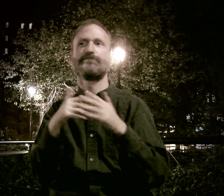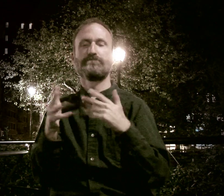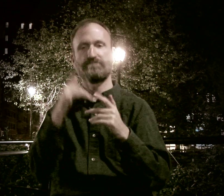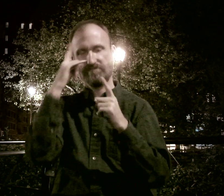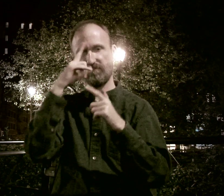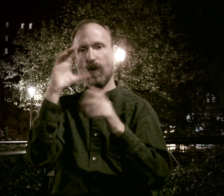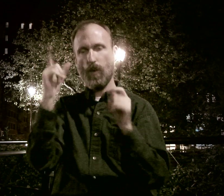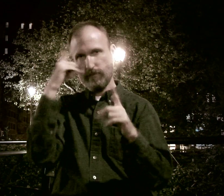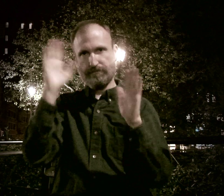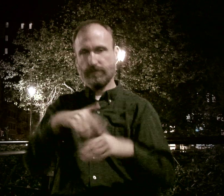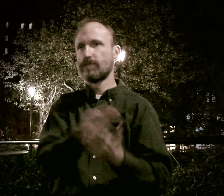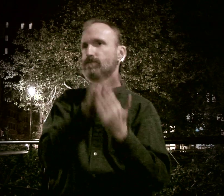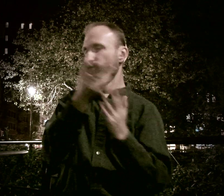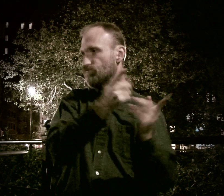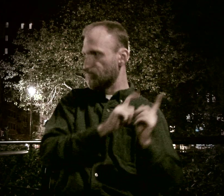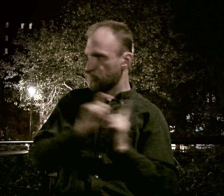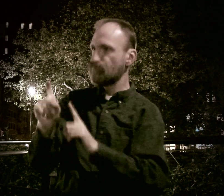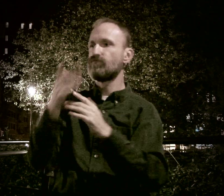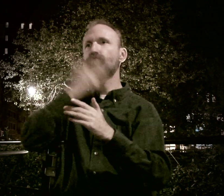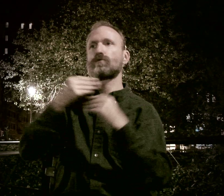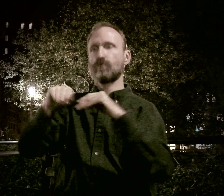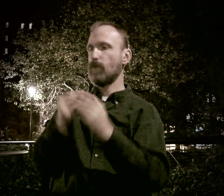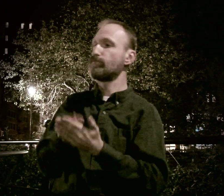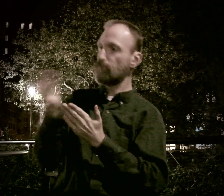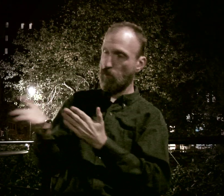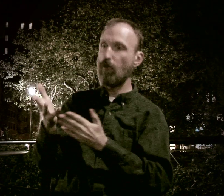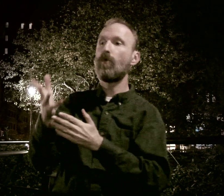So anyway, I just kept my cool, went up to the front of the store to buy the magazine.